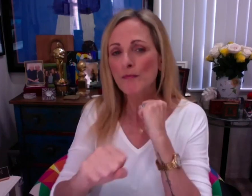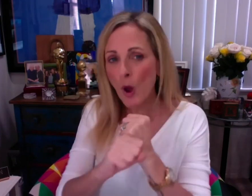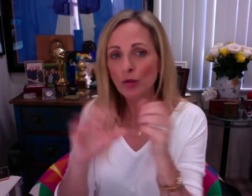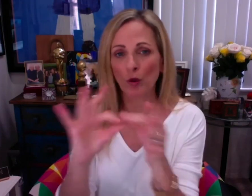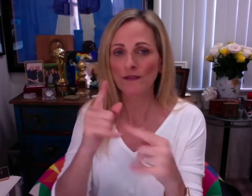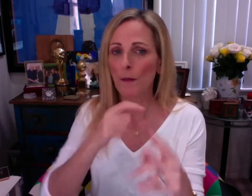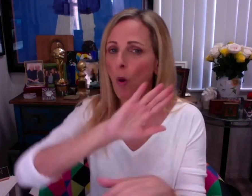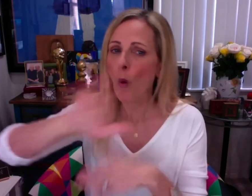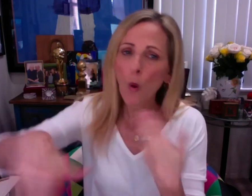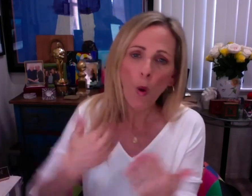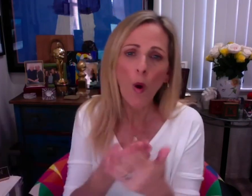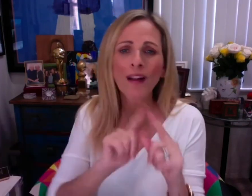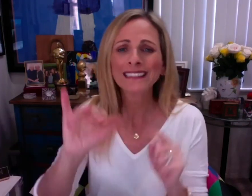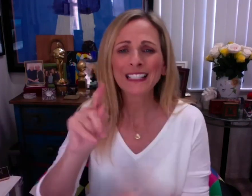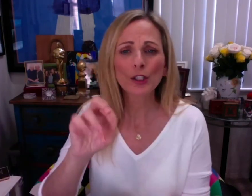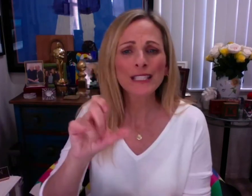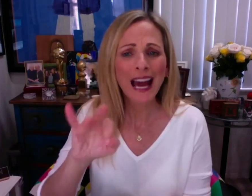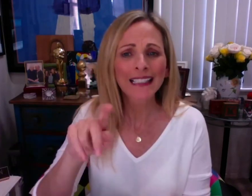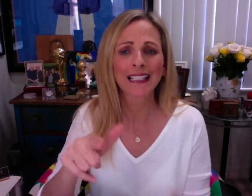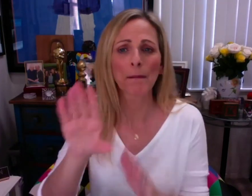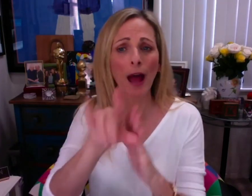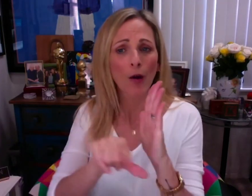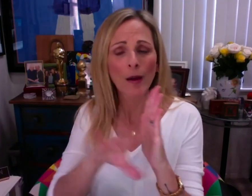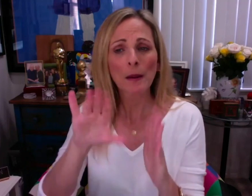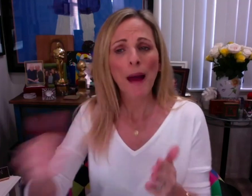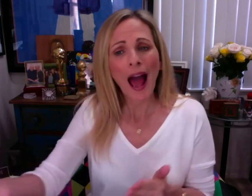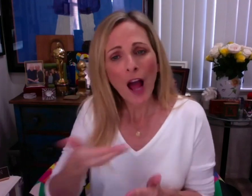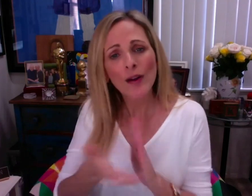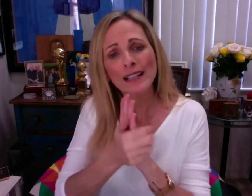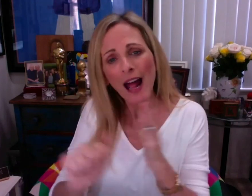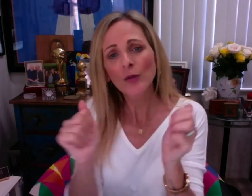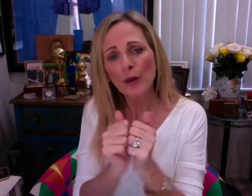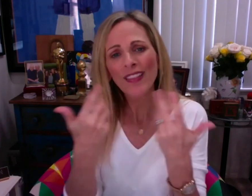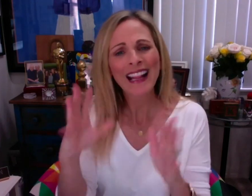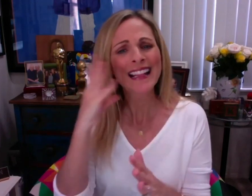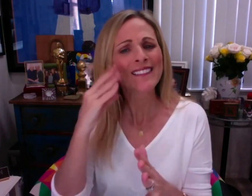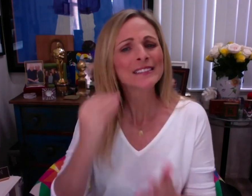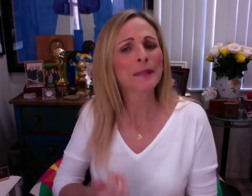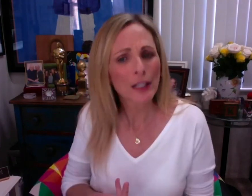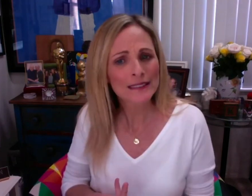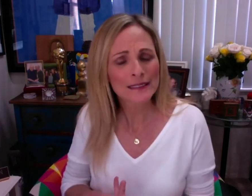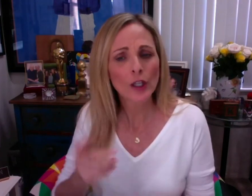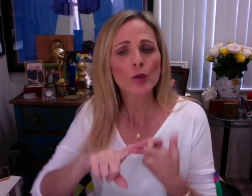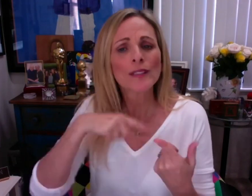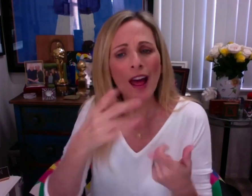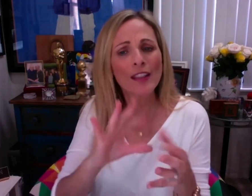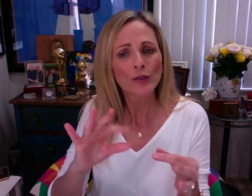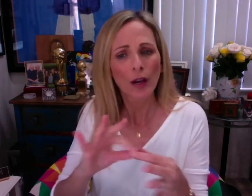let's create and promote stories from all these intersecting backgrounds by hiring talent with lived experiences